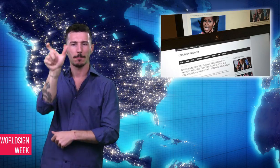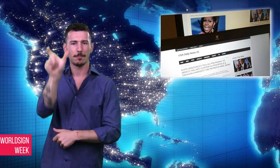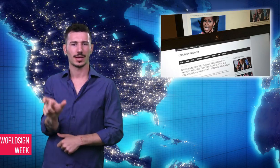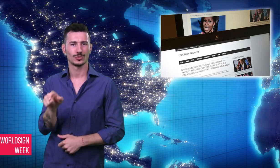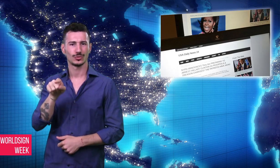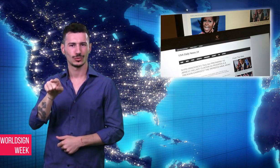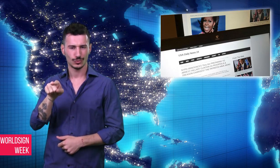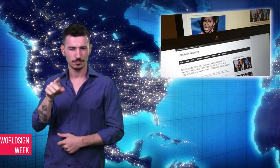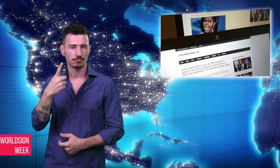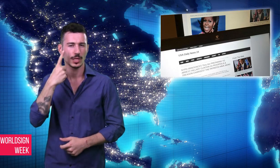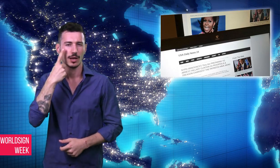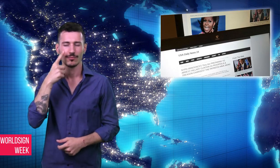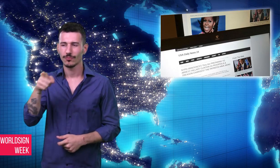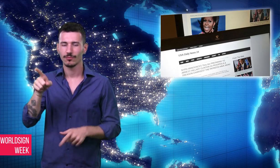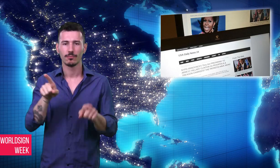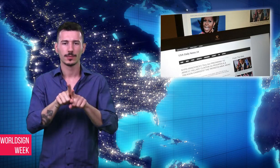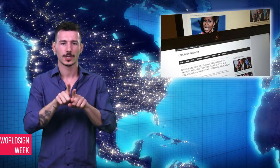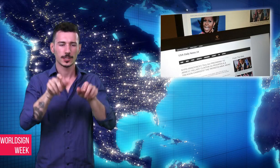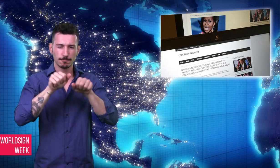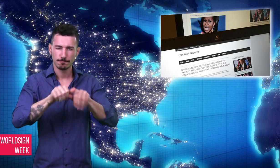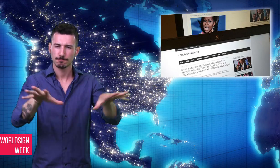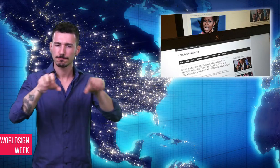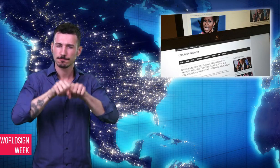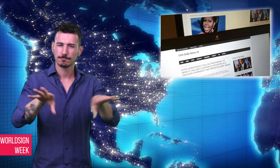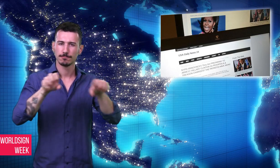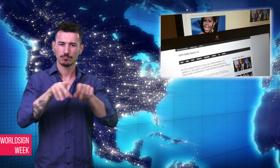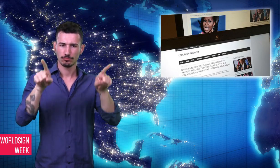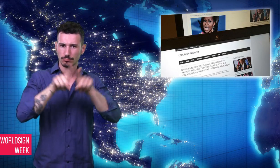ban the page from advertising,